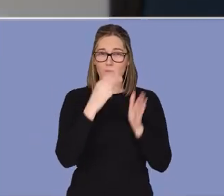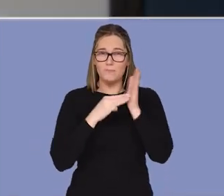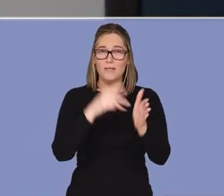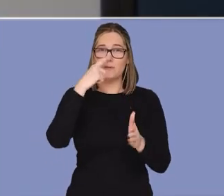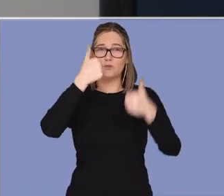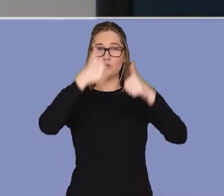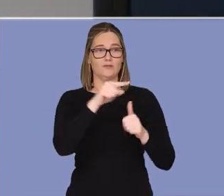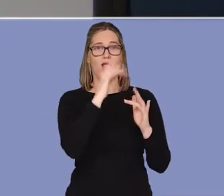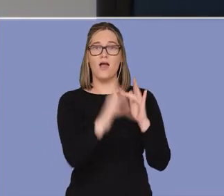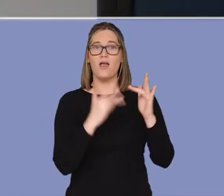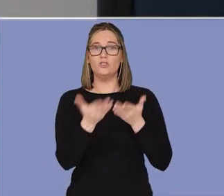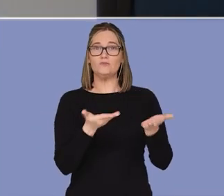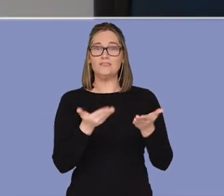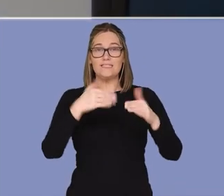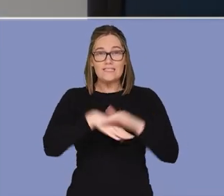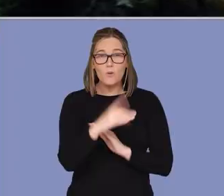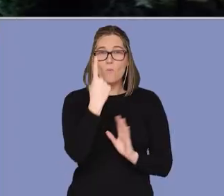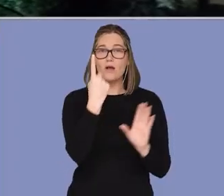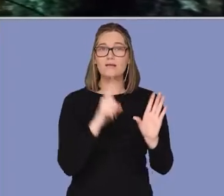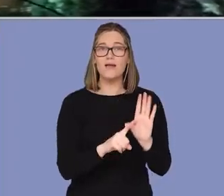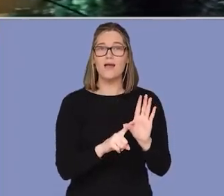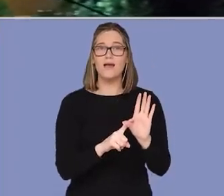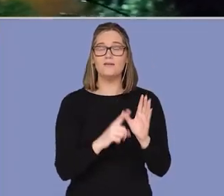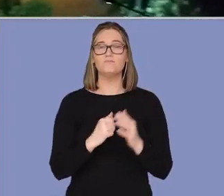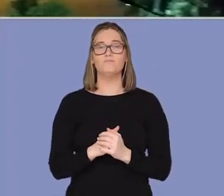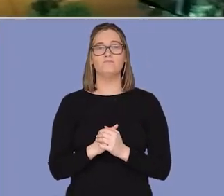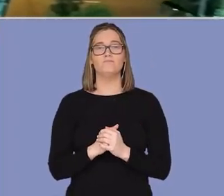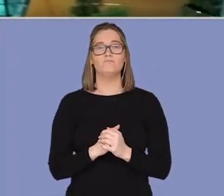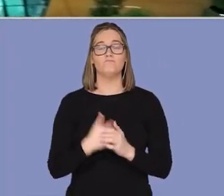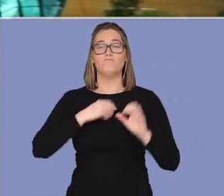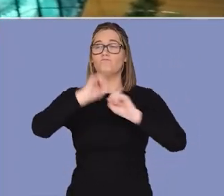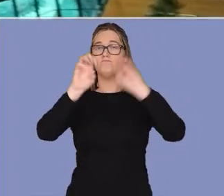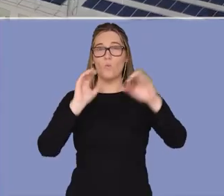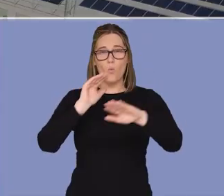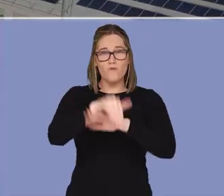over 11 million times each year. We've kept the state moving, transporting more than one